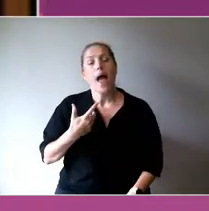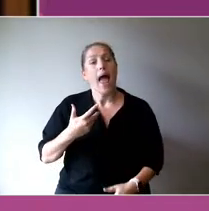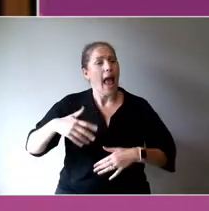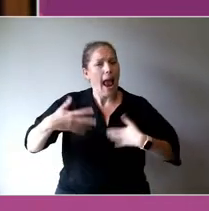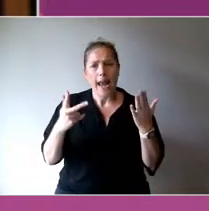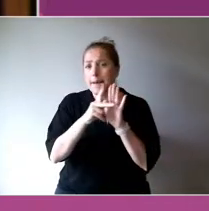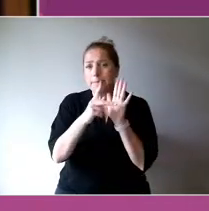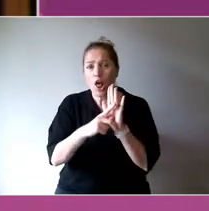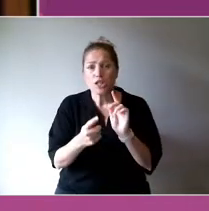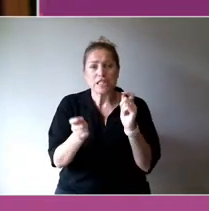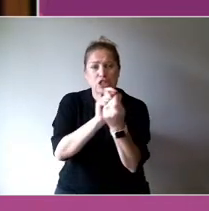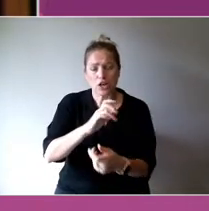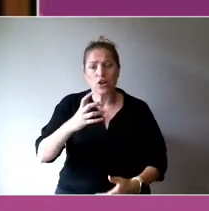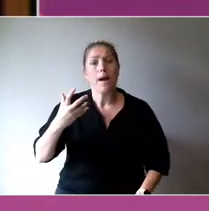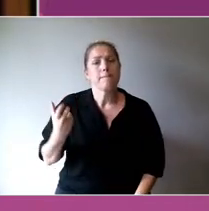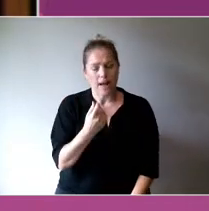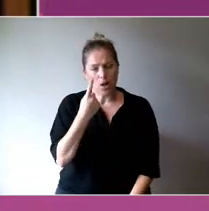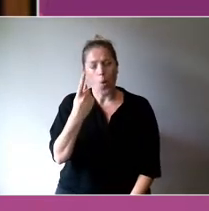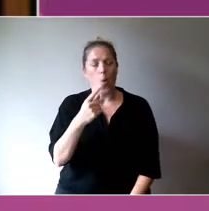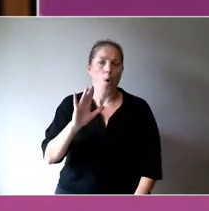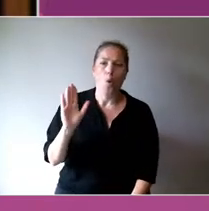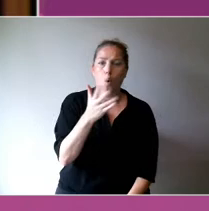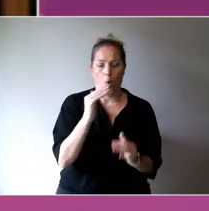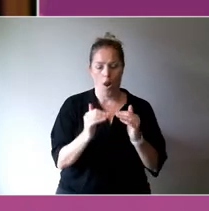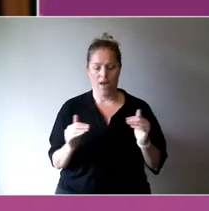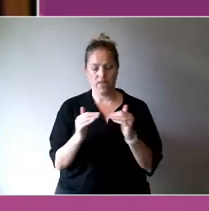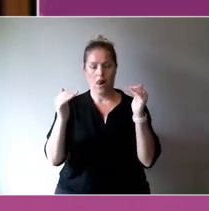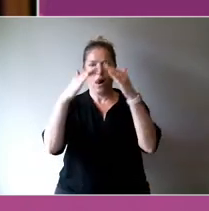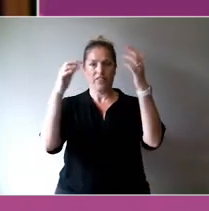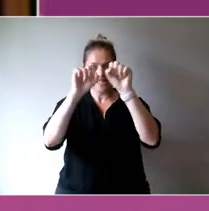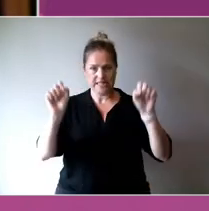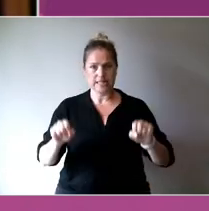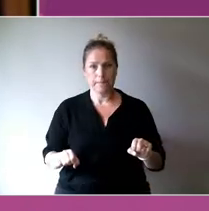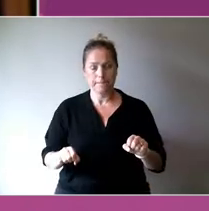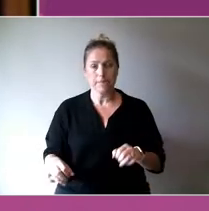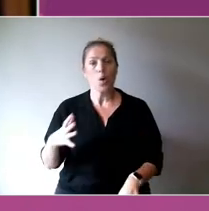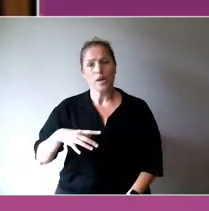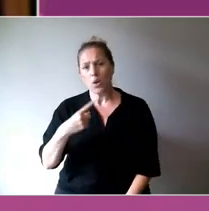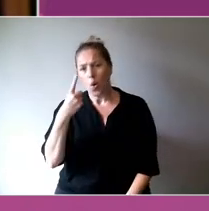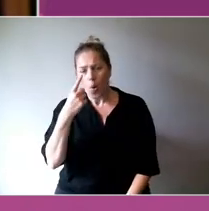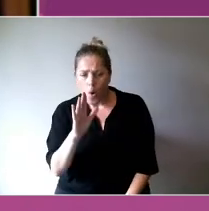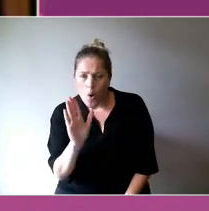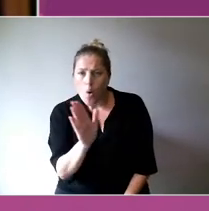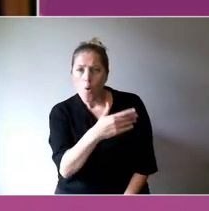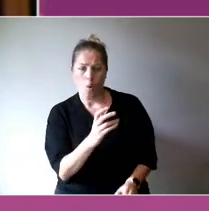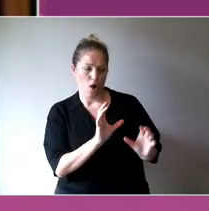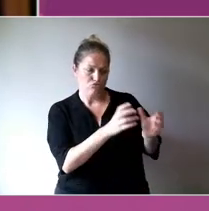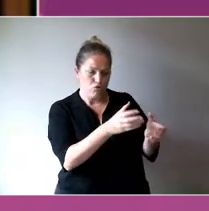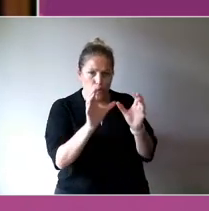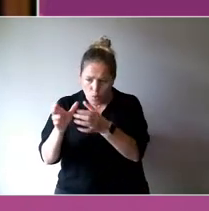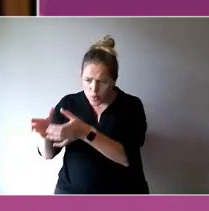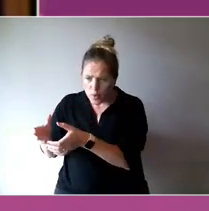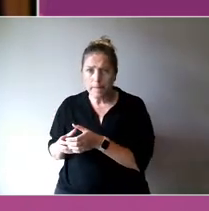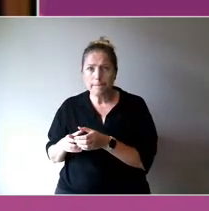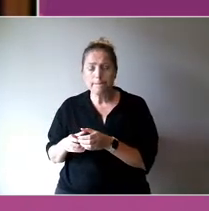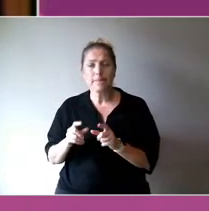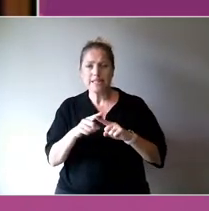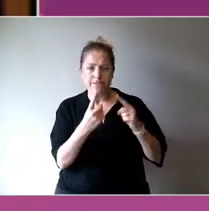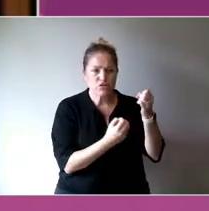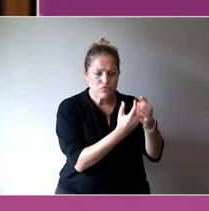We must support people who are emerging and groups that are emerging, particularly when we get into the nitty gritty of grants and funding applications, not even has the ability